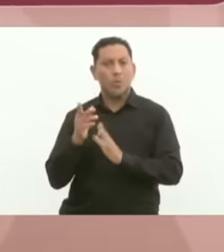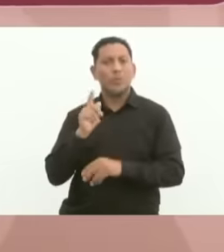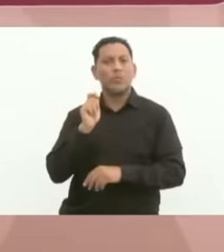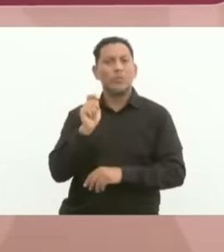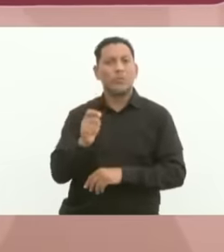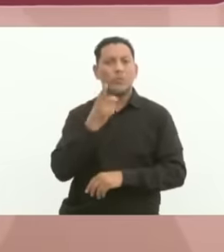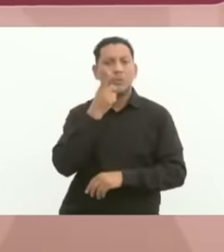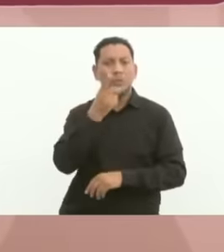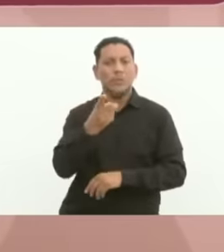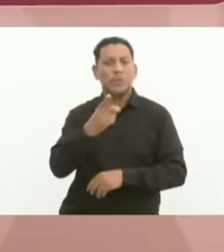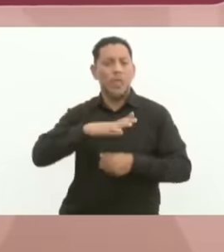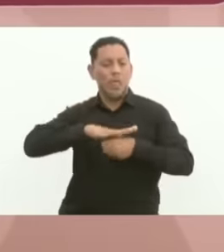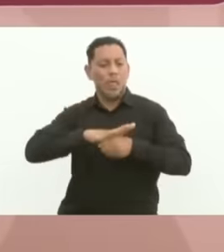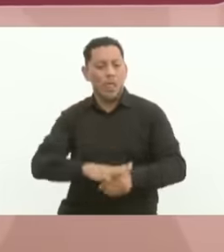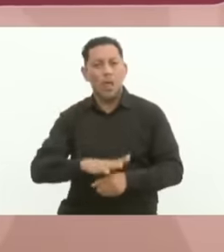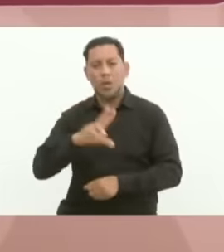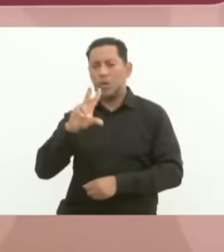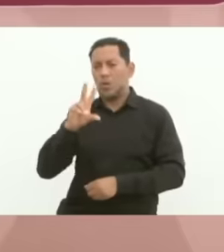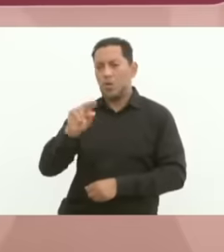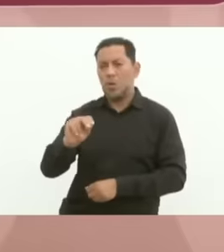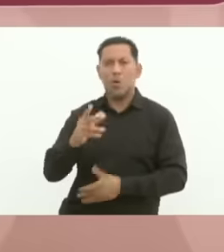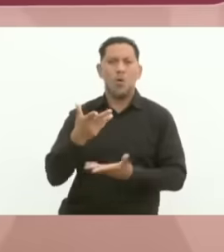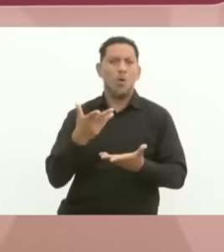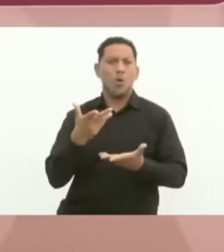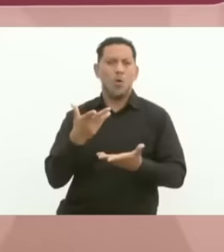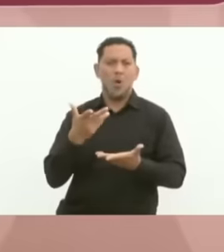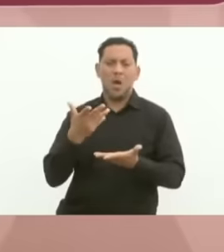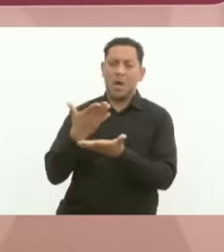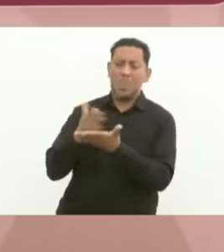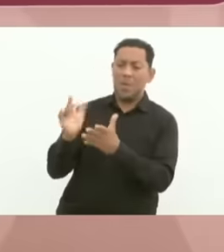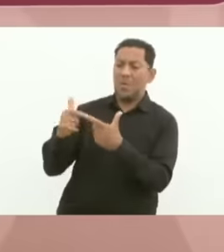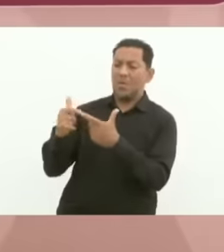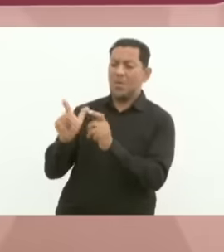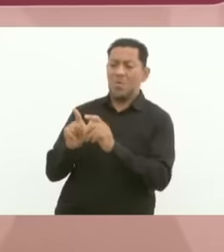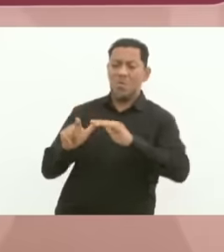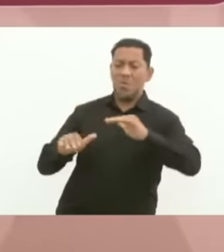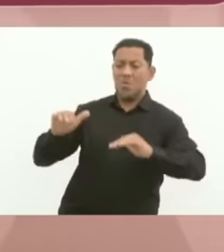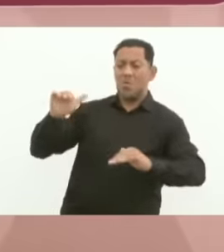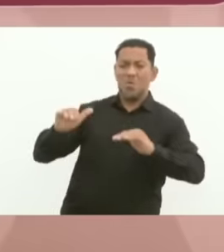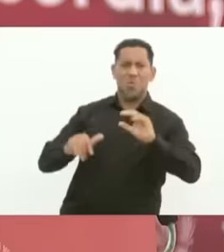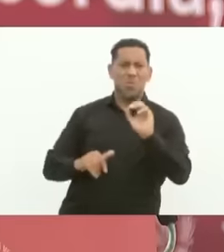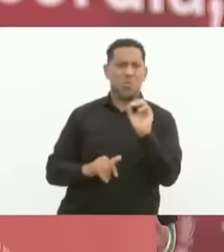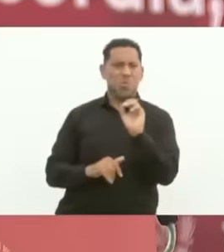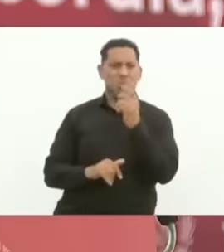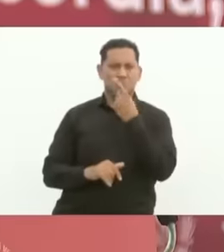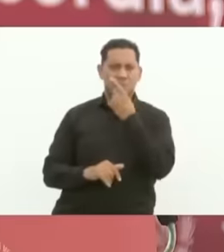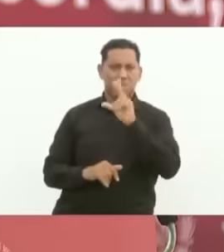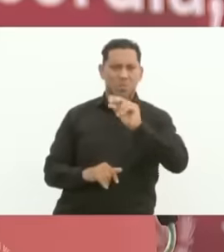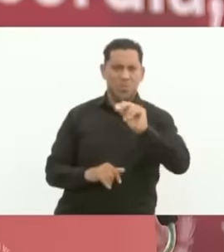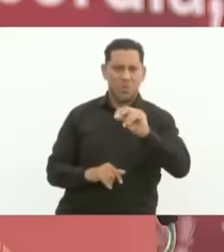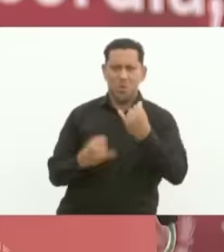racism there are other words that say no to there are other words that say long live equality